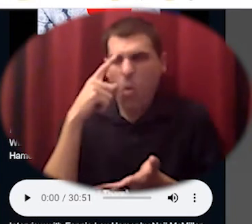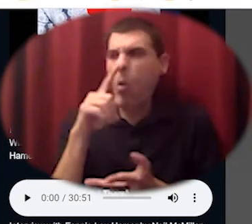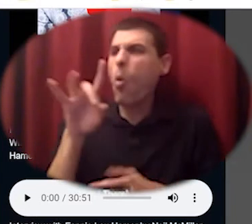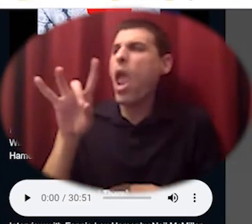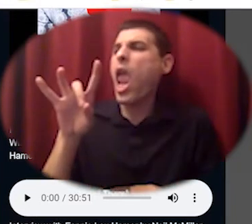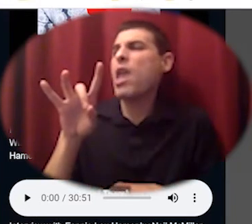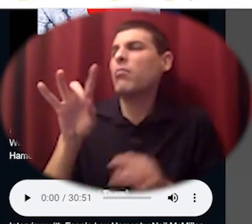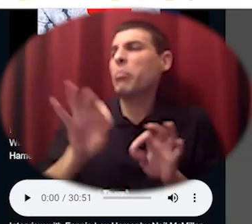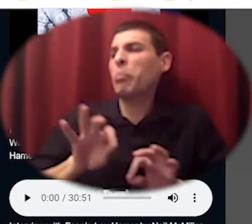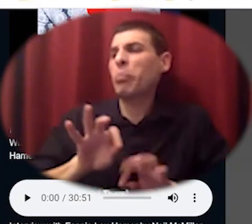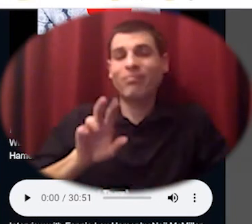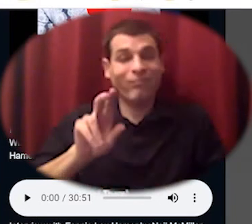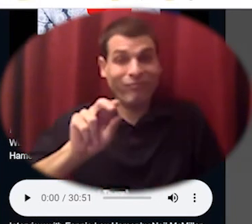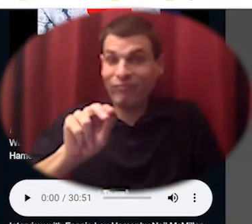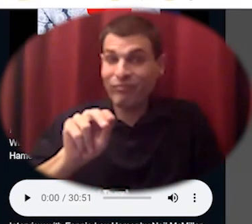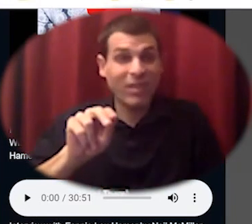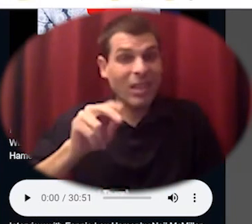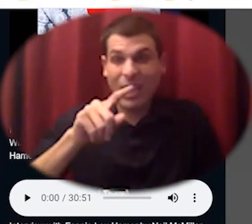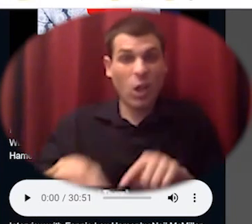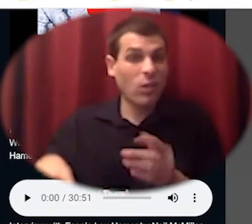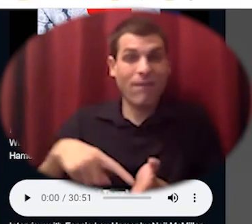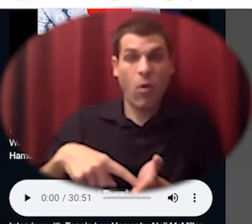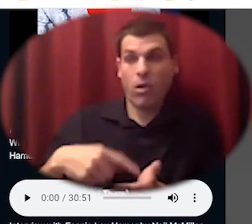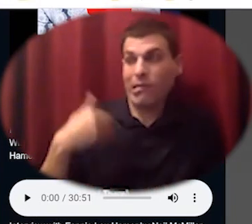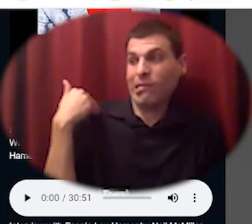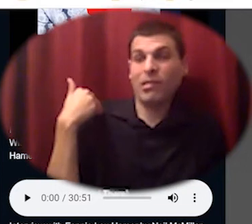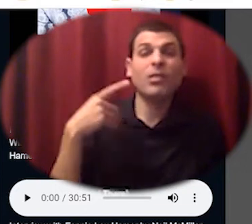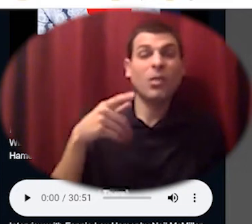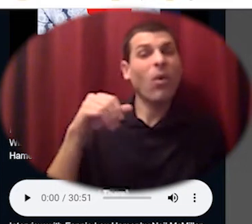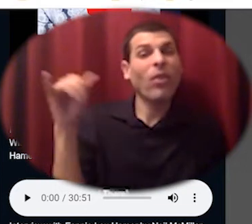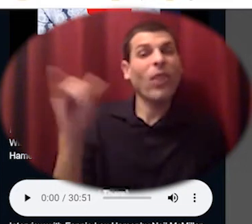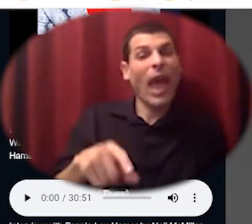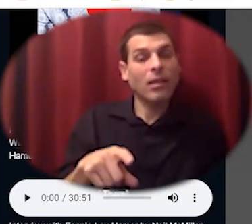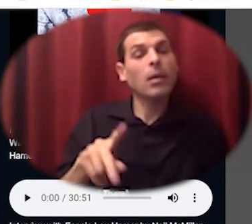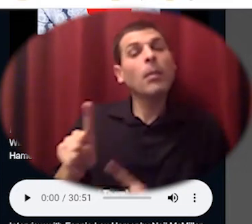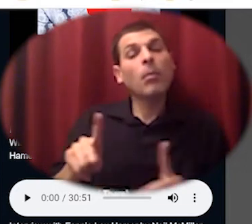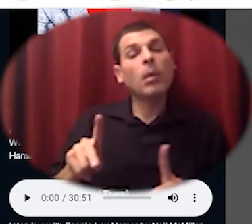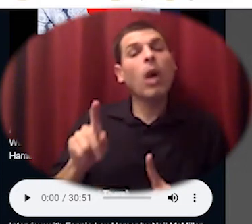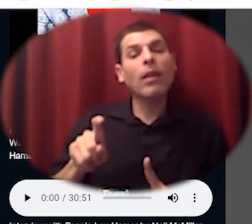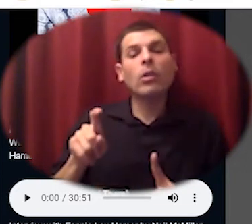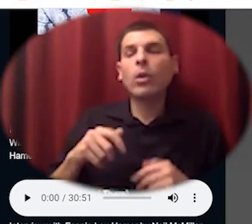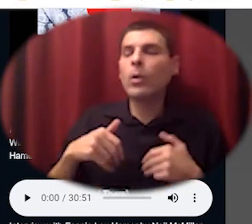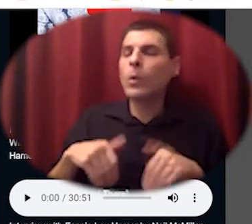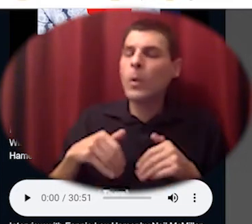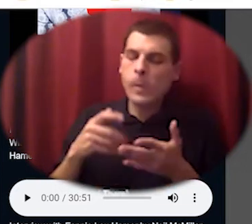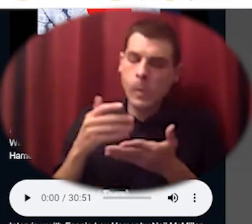considerations as to the kind of capital it took to begin these non-profit ventures